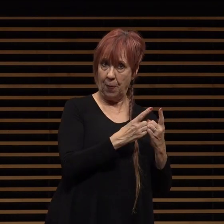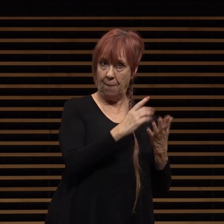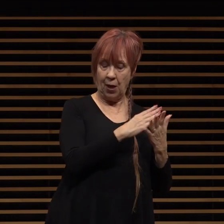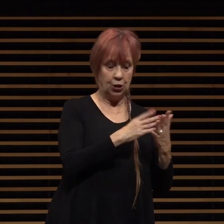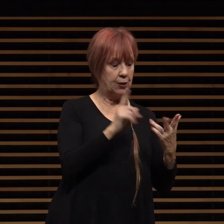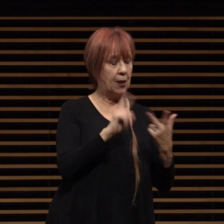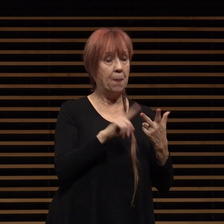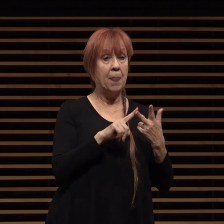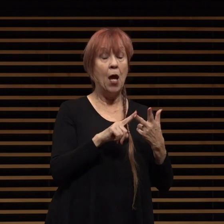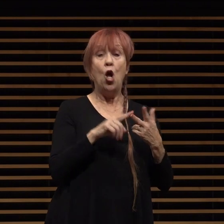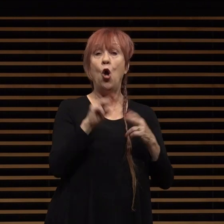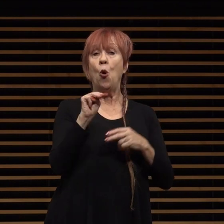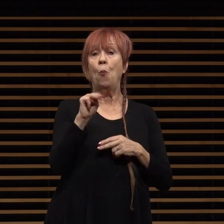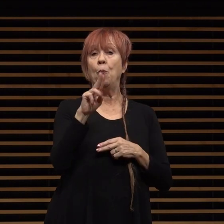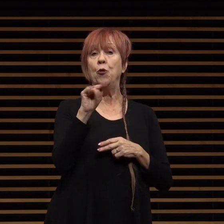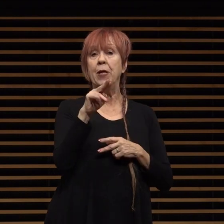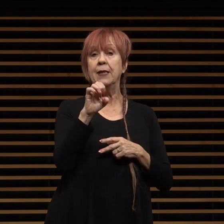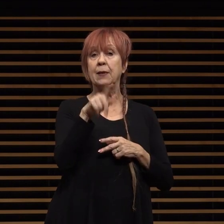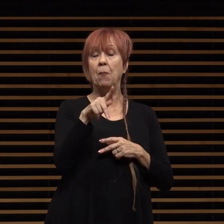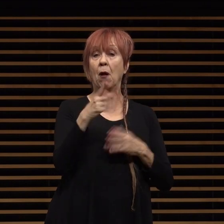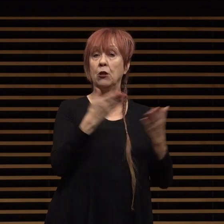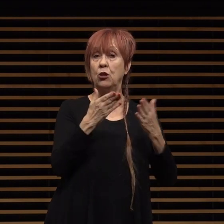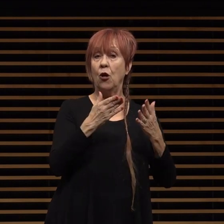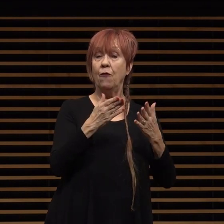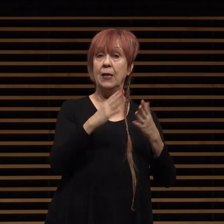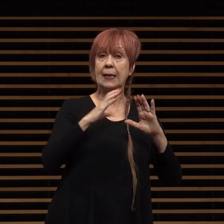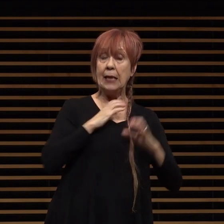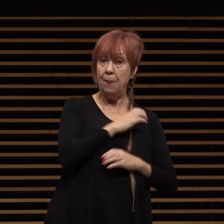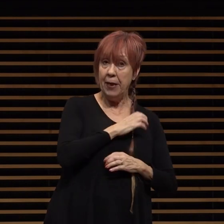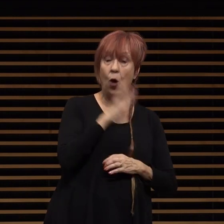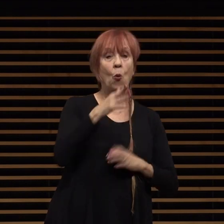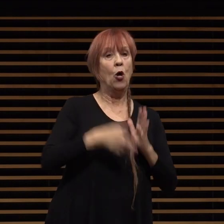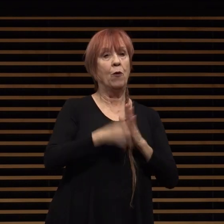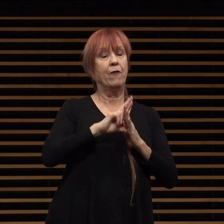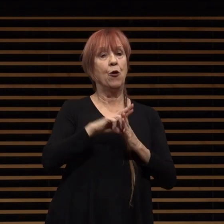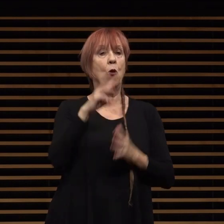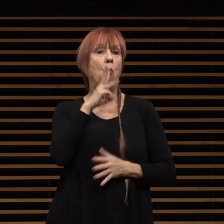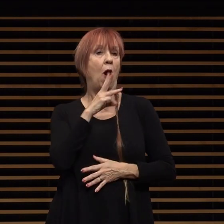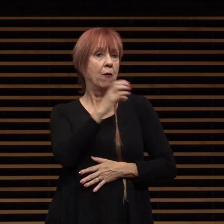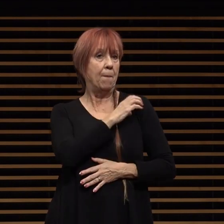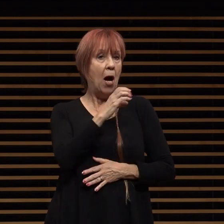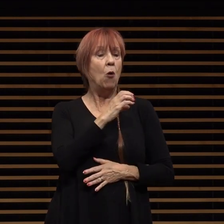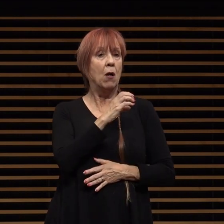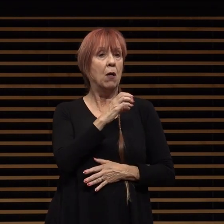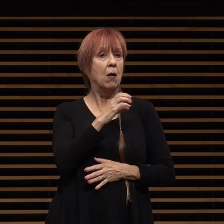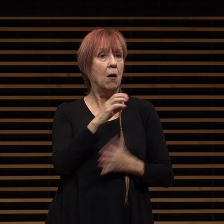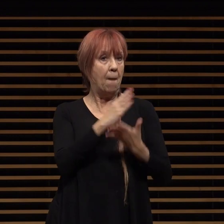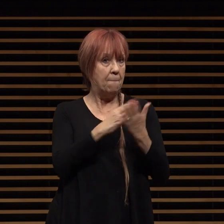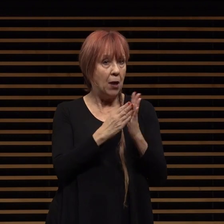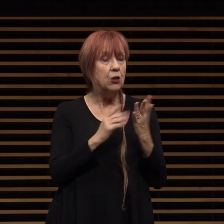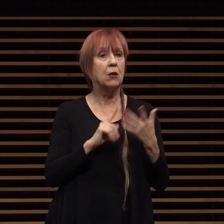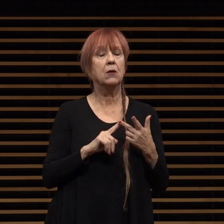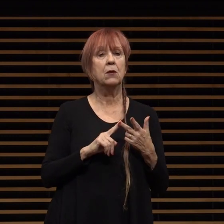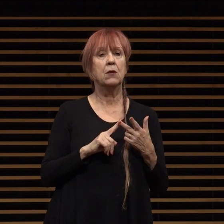and the municipal services committee will review the water and power budget